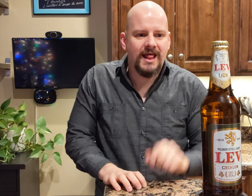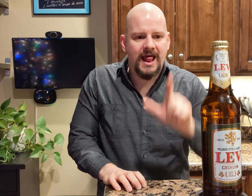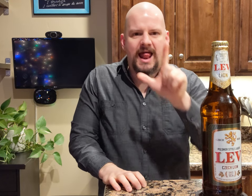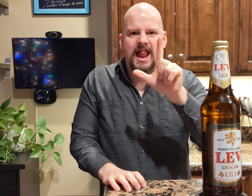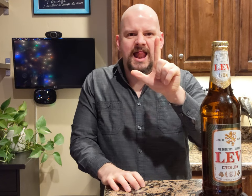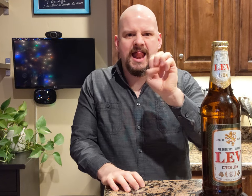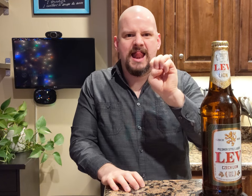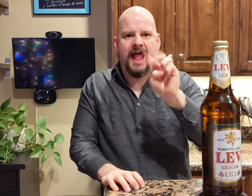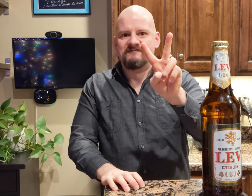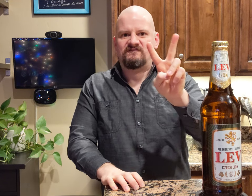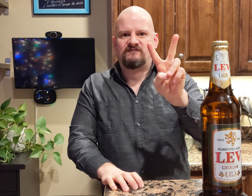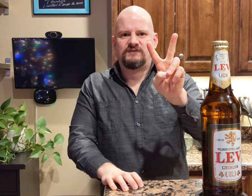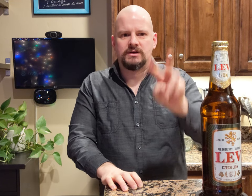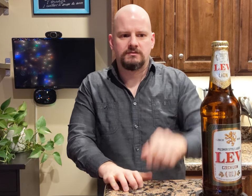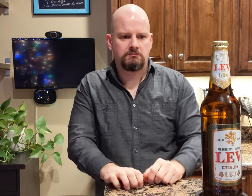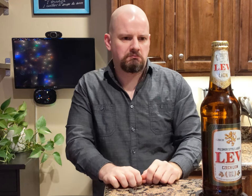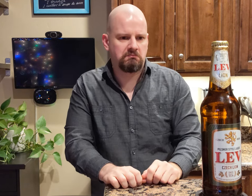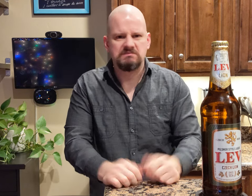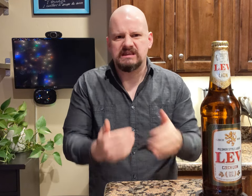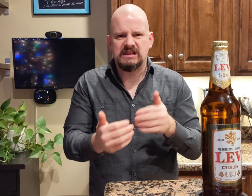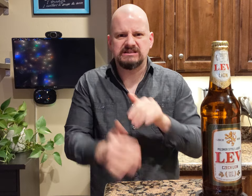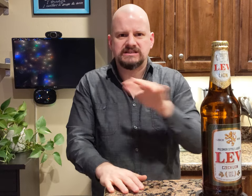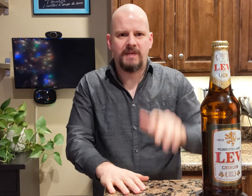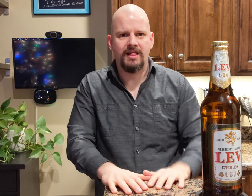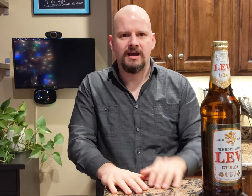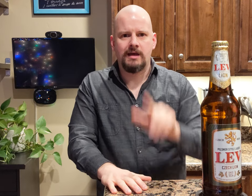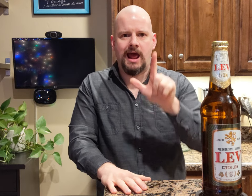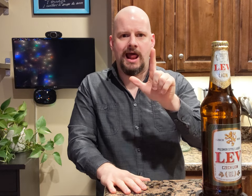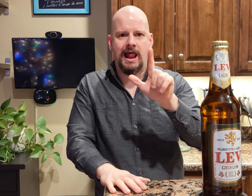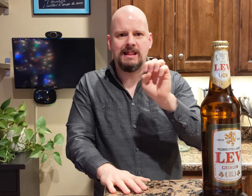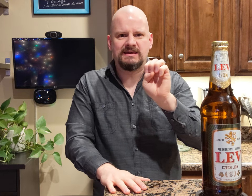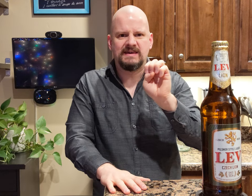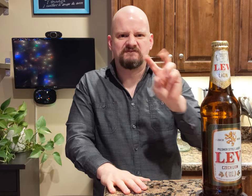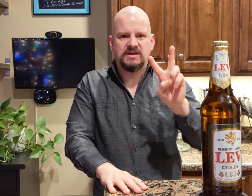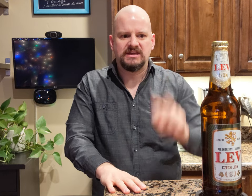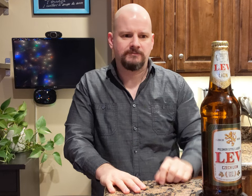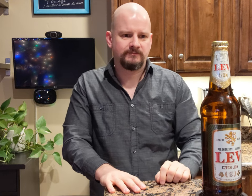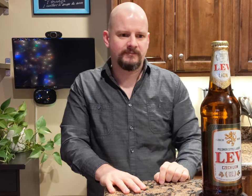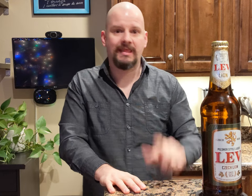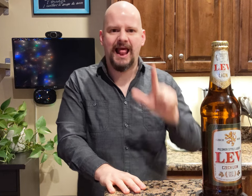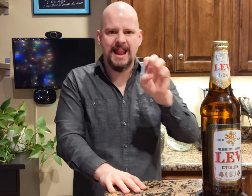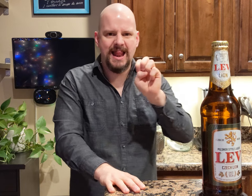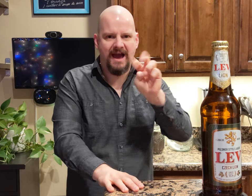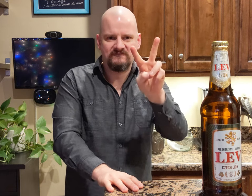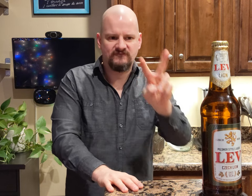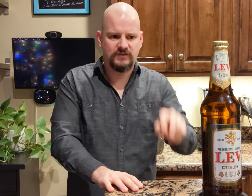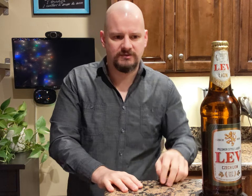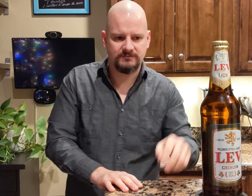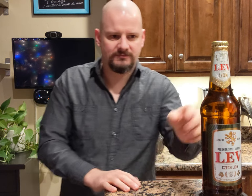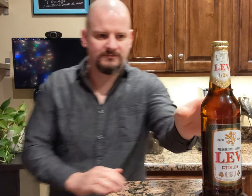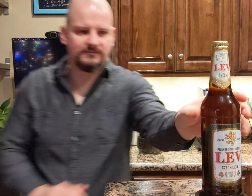Lev... It's easy to spell, L-E-V. Lev.